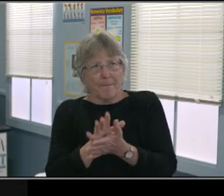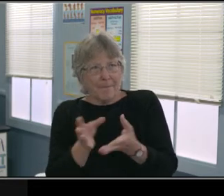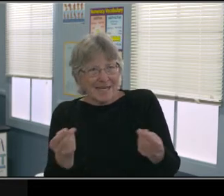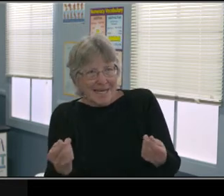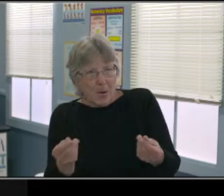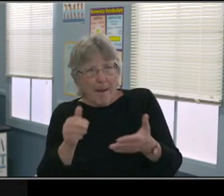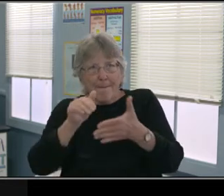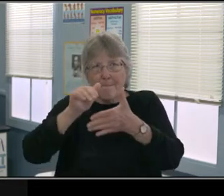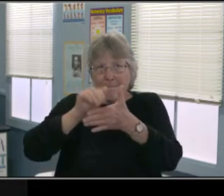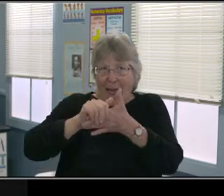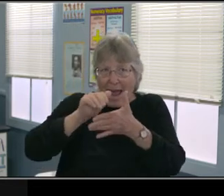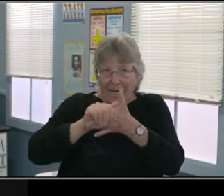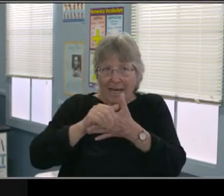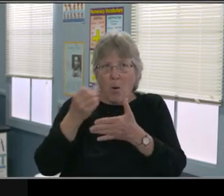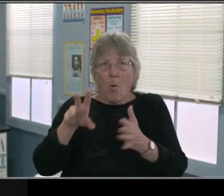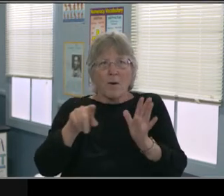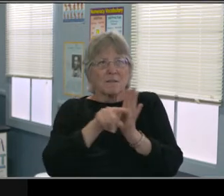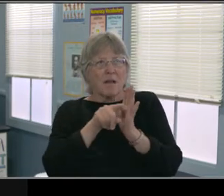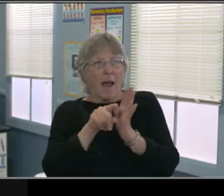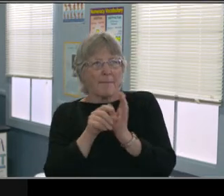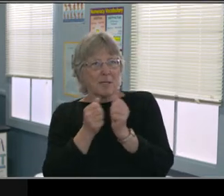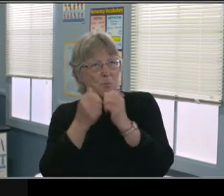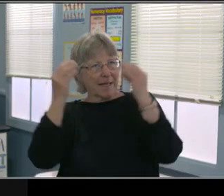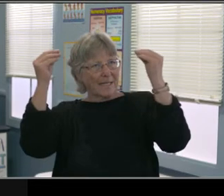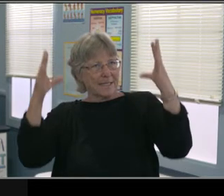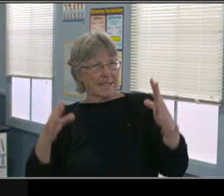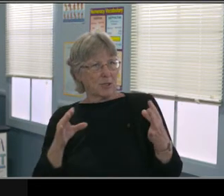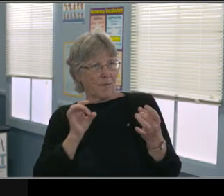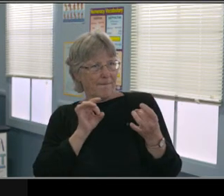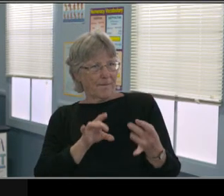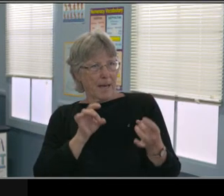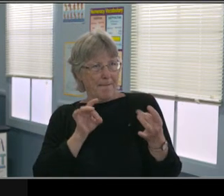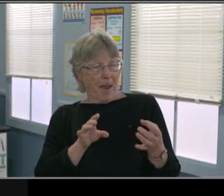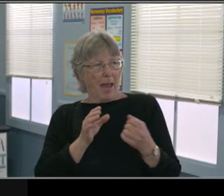do a distance learning plan with your child. They have to notify you in writing.